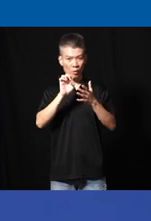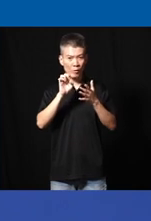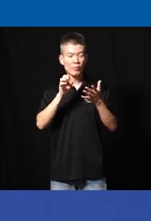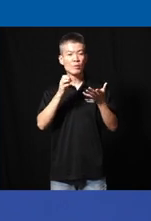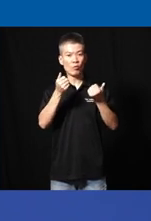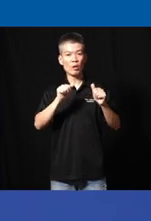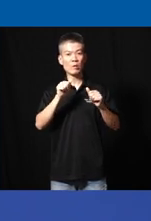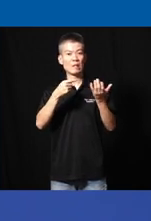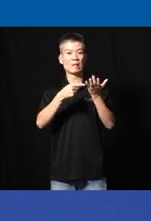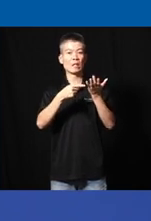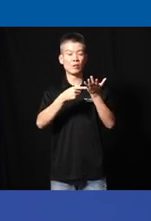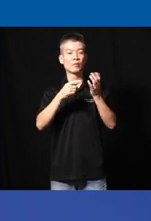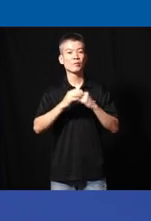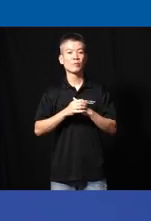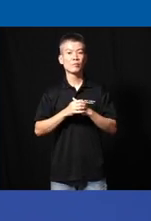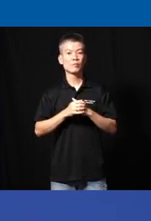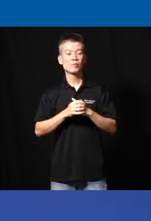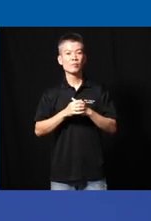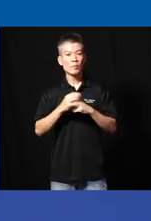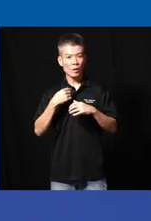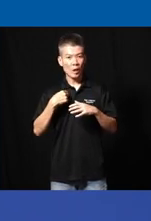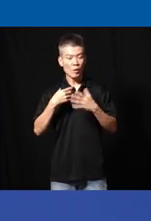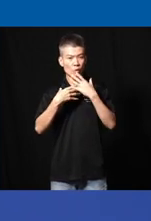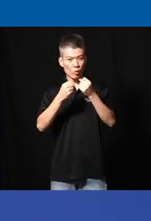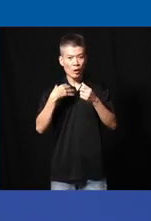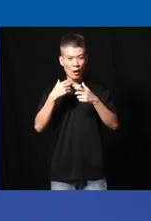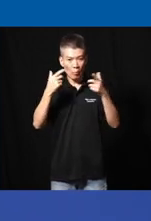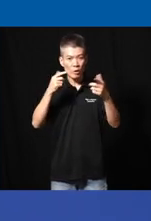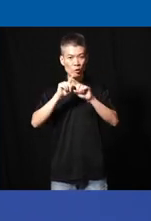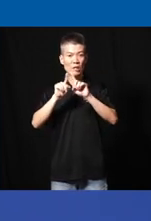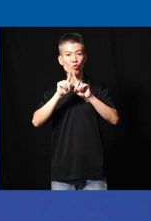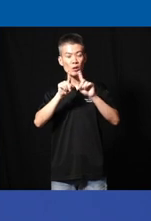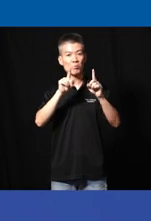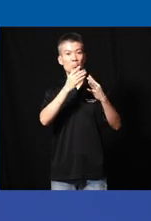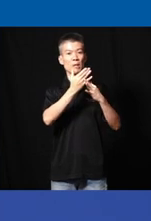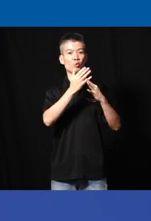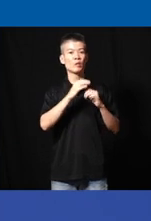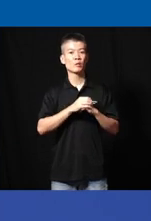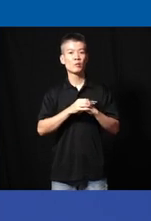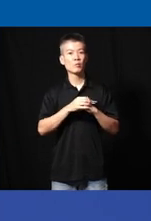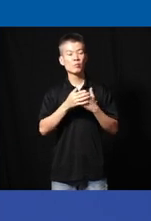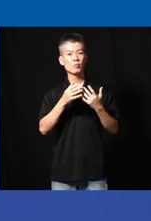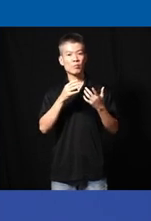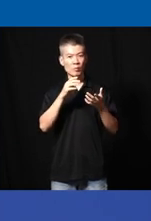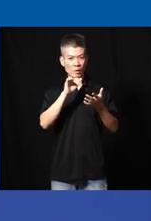assistive technology um I trust there is a major difference between uh app and softwar driven